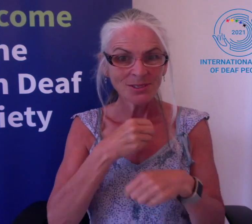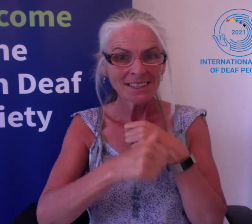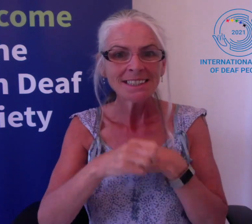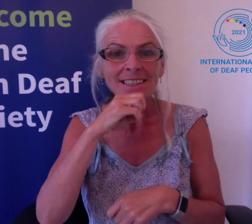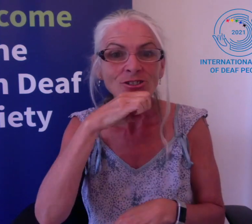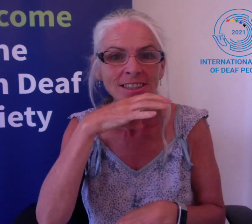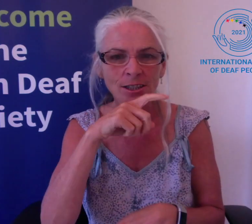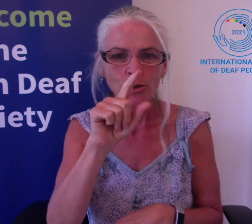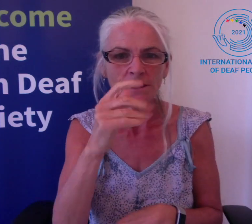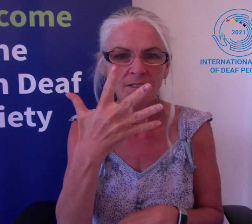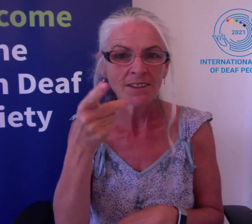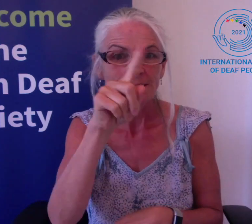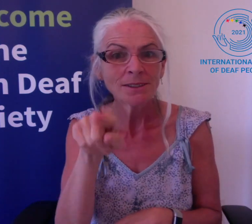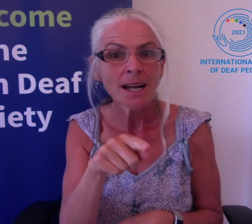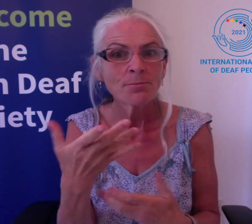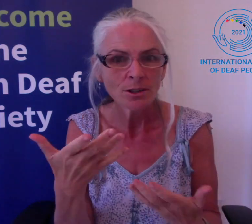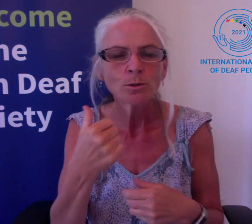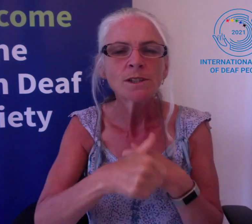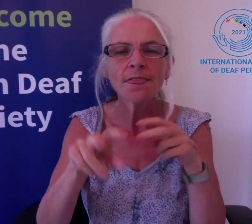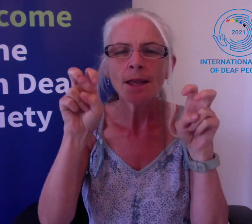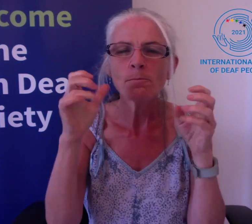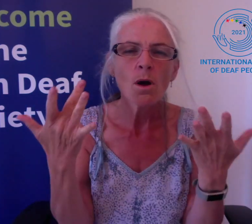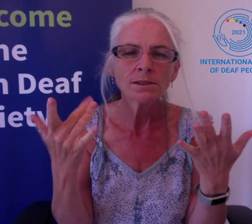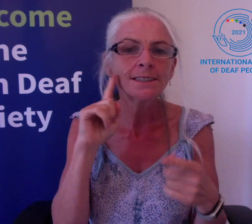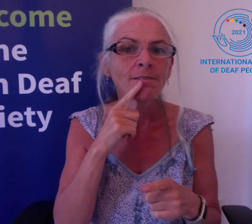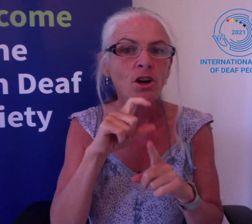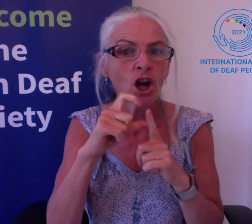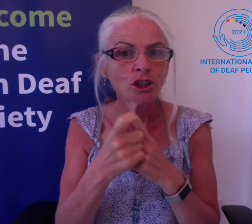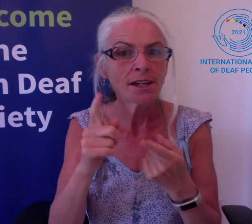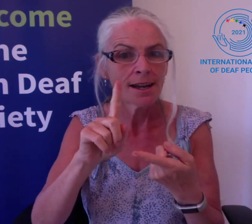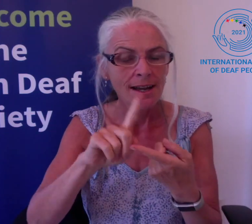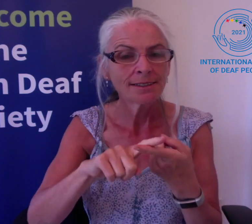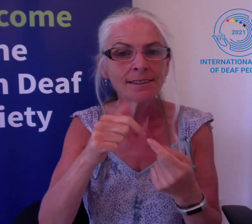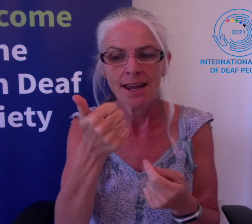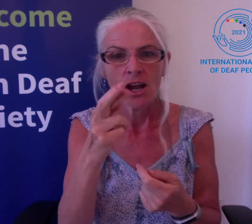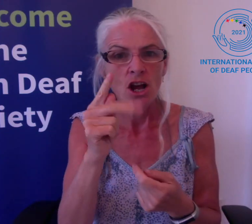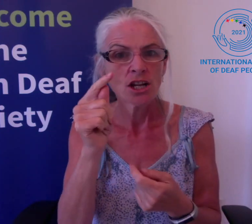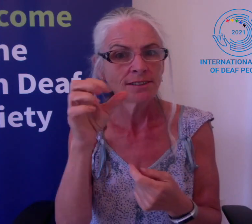Today is Saturday 25 September, and the theme for today is 'Deaf Culture and Arts'.